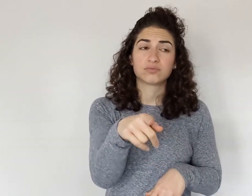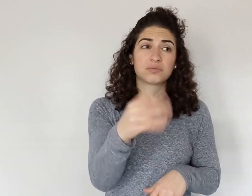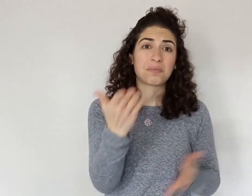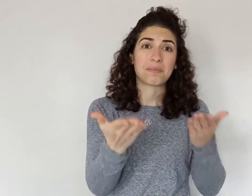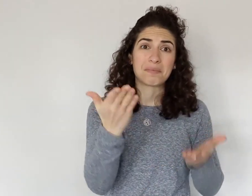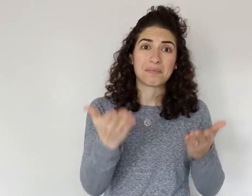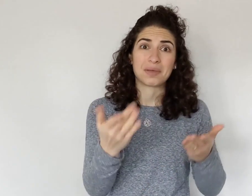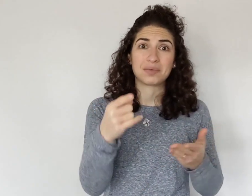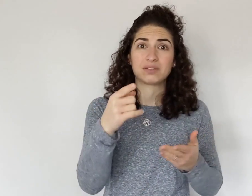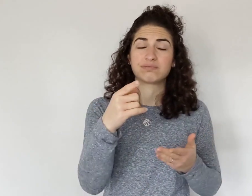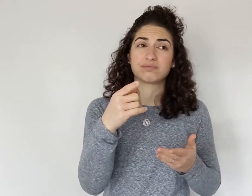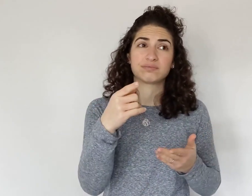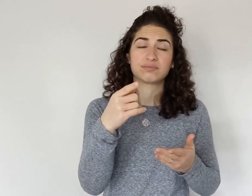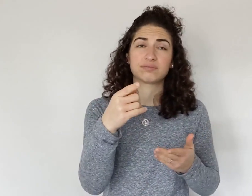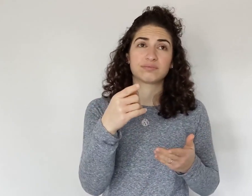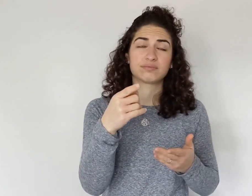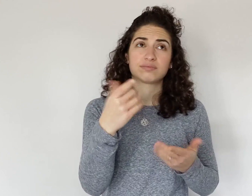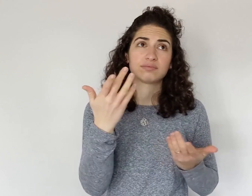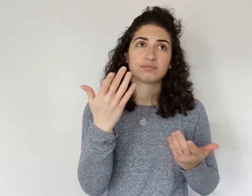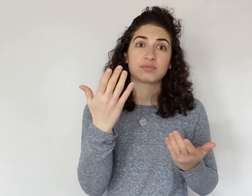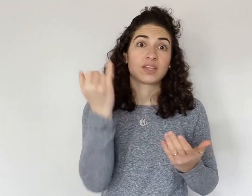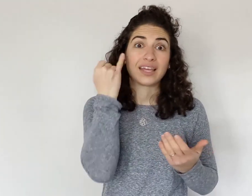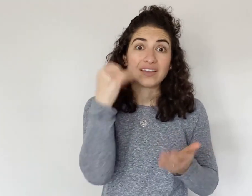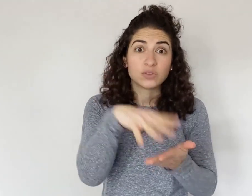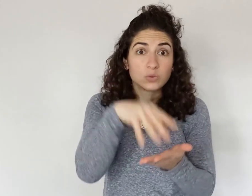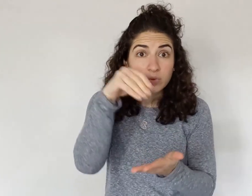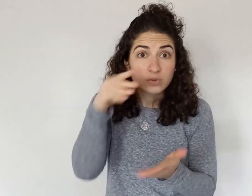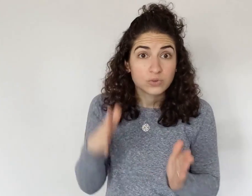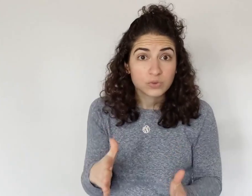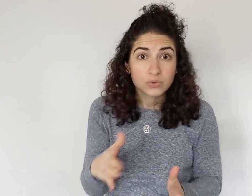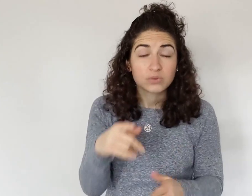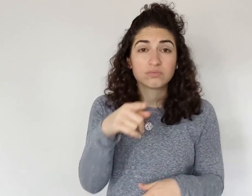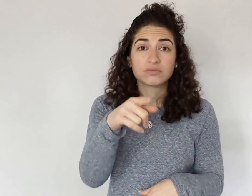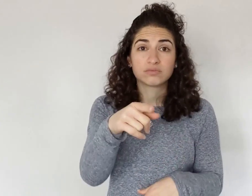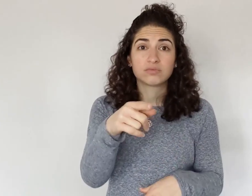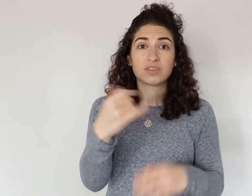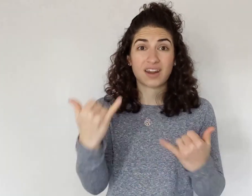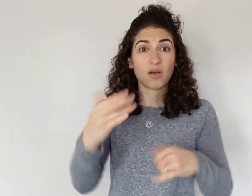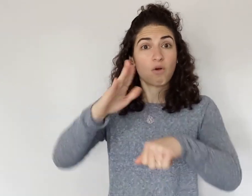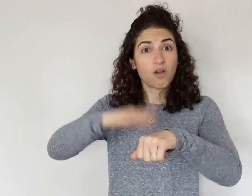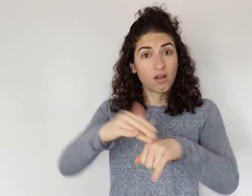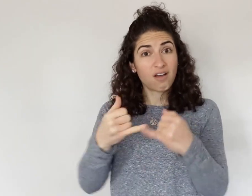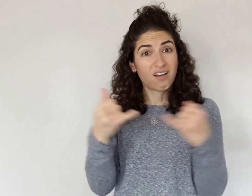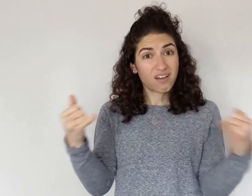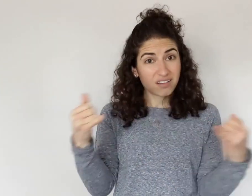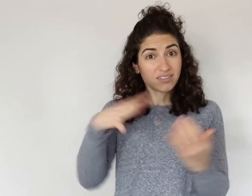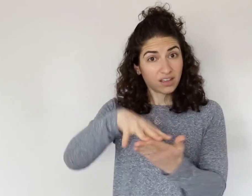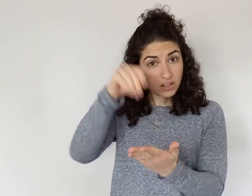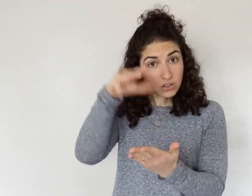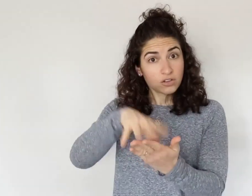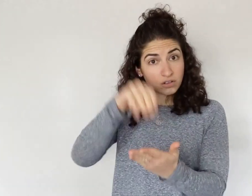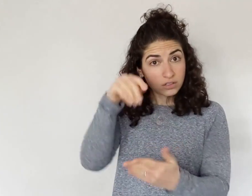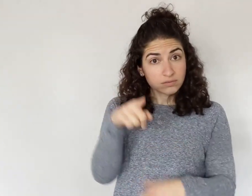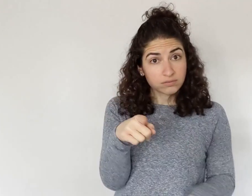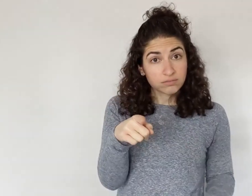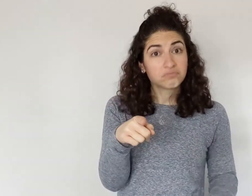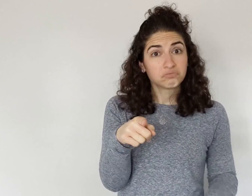Maybe, if you're a student, now are you learning online?